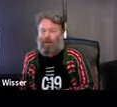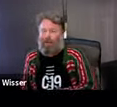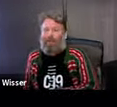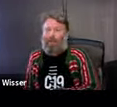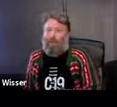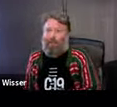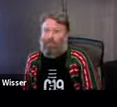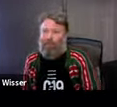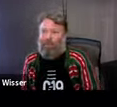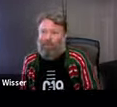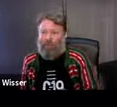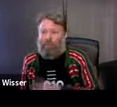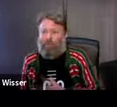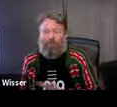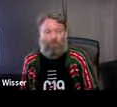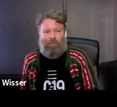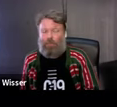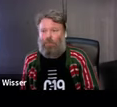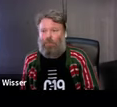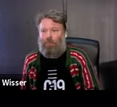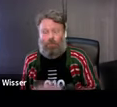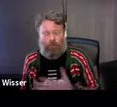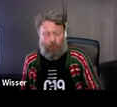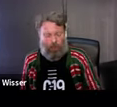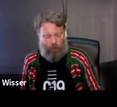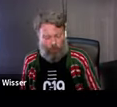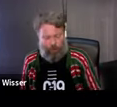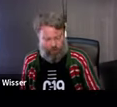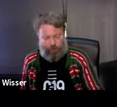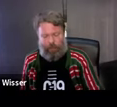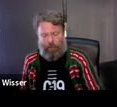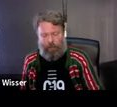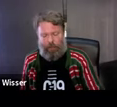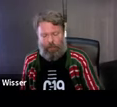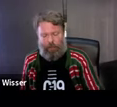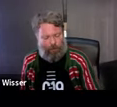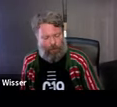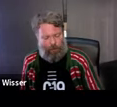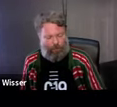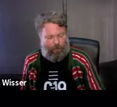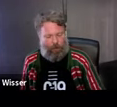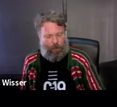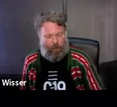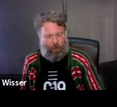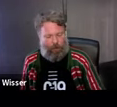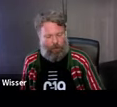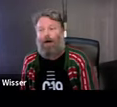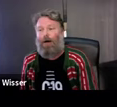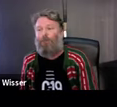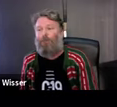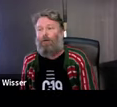we moved - so my - Georgie, my partner, we moved up just prior to